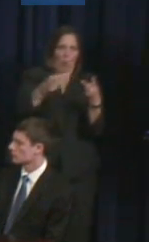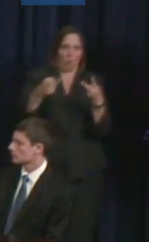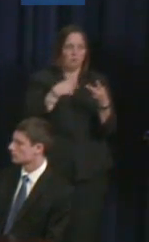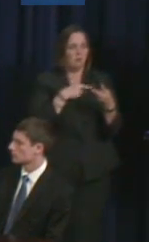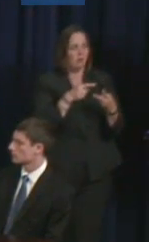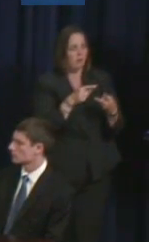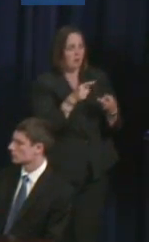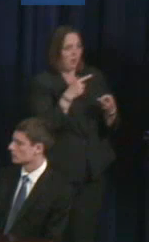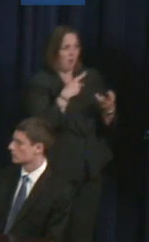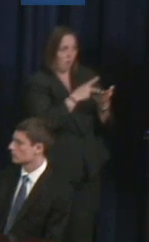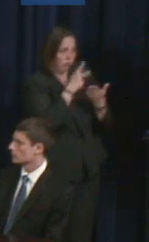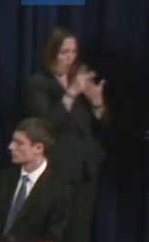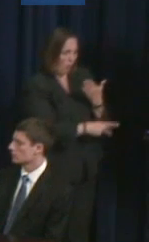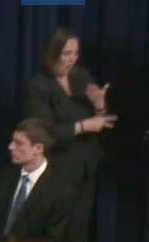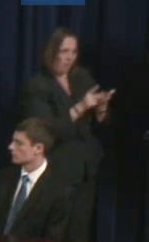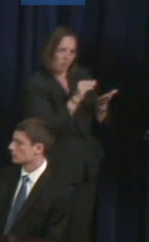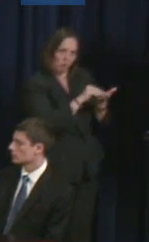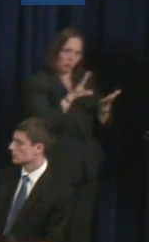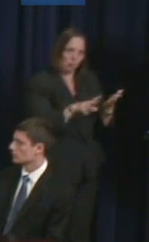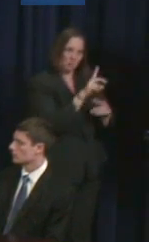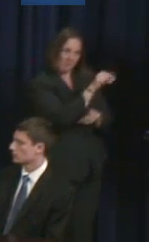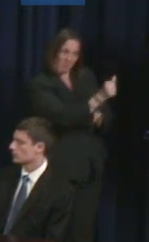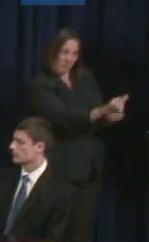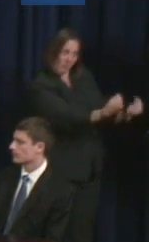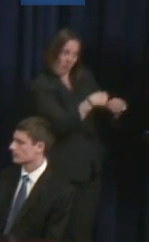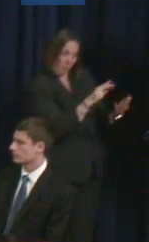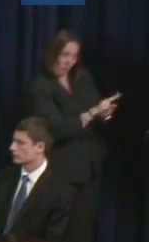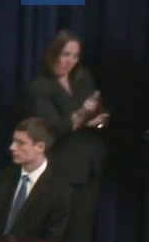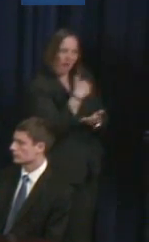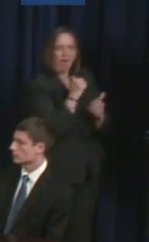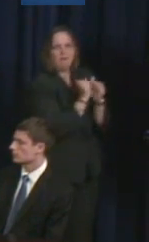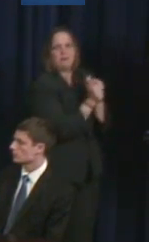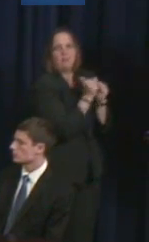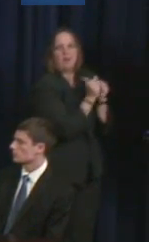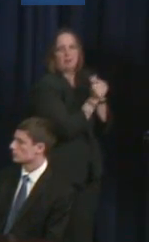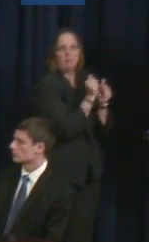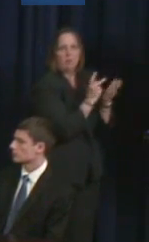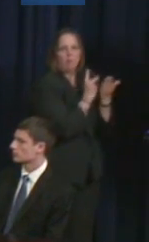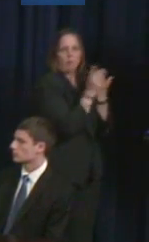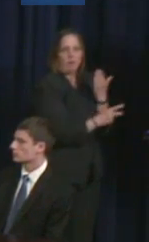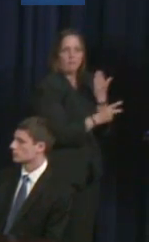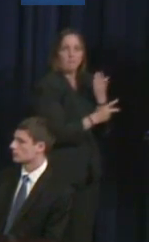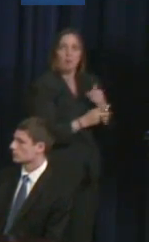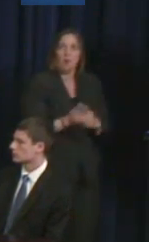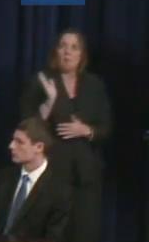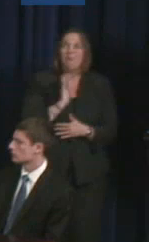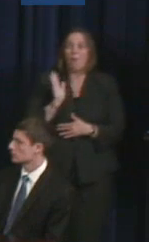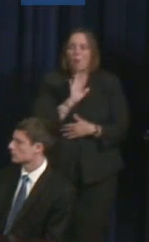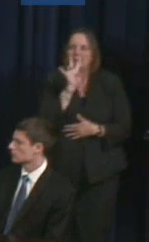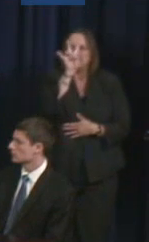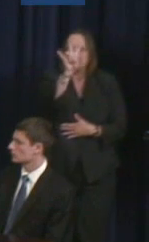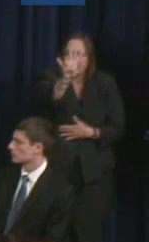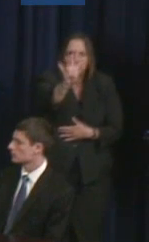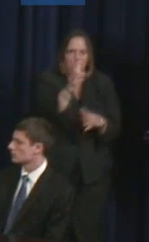disabilities who come to the university, growing that from seven athletes seven years ago to over 30